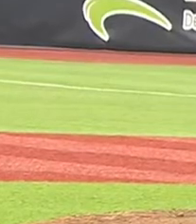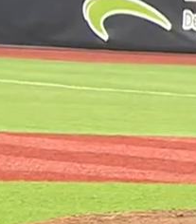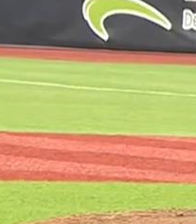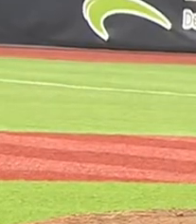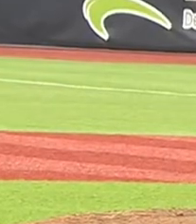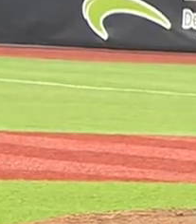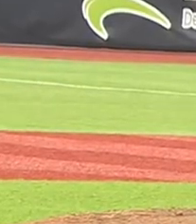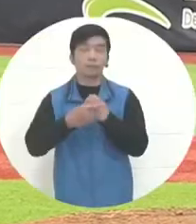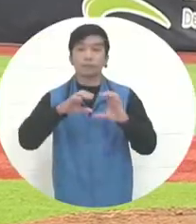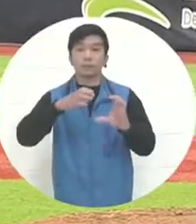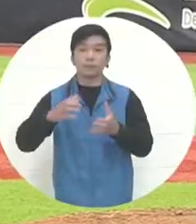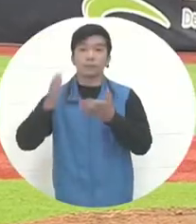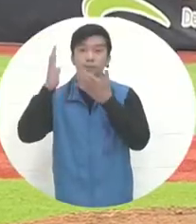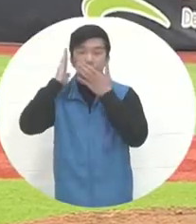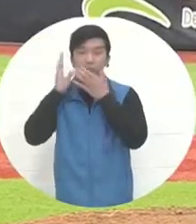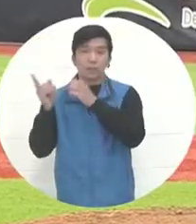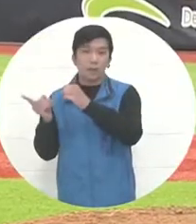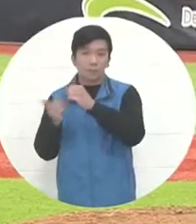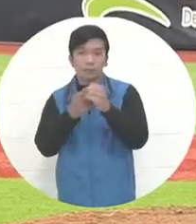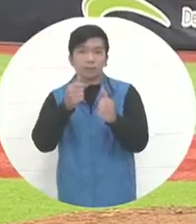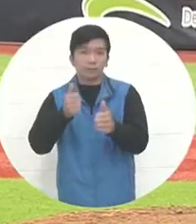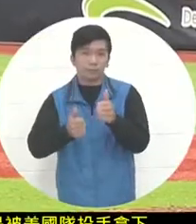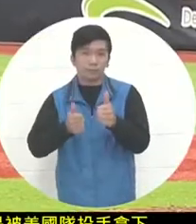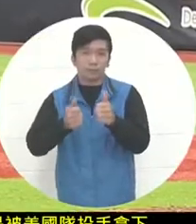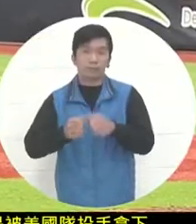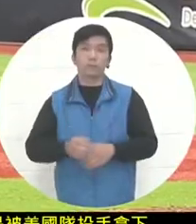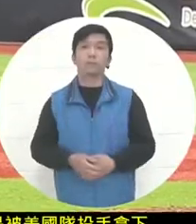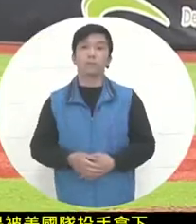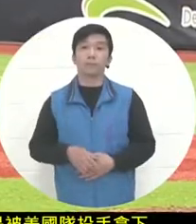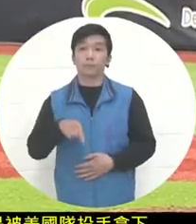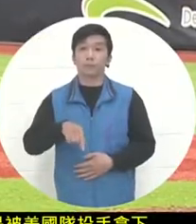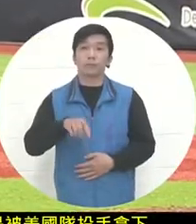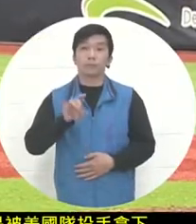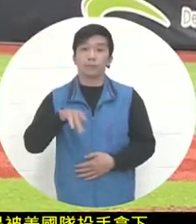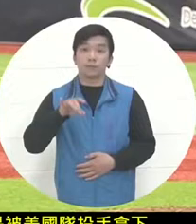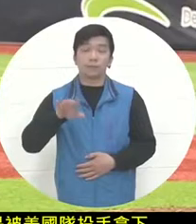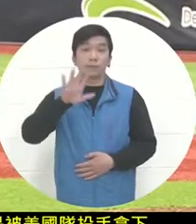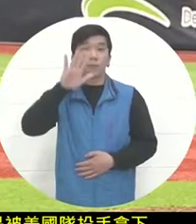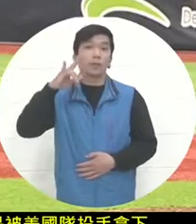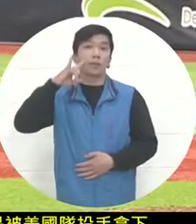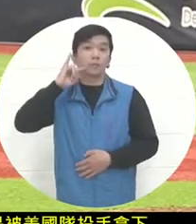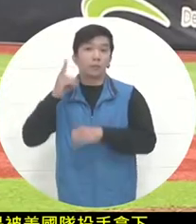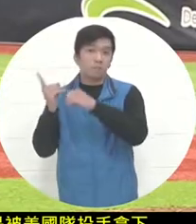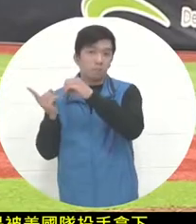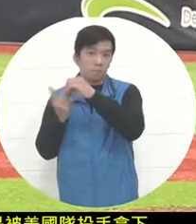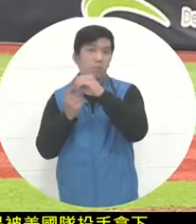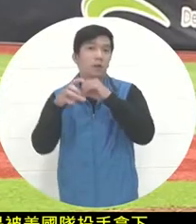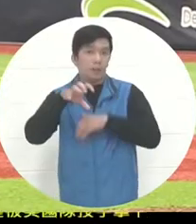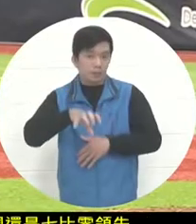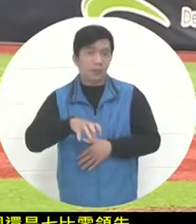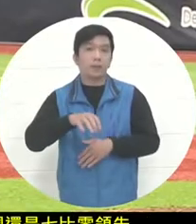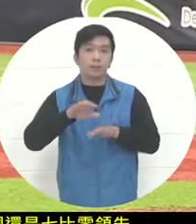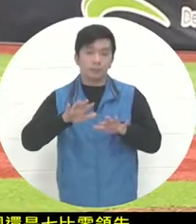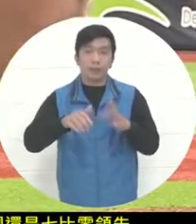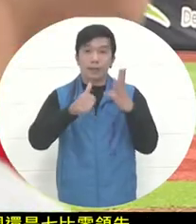The first World Cup Deaf Baseball Championship was held at Tianmu Baseball Stadium for the fourth time. Today's schedule is